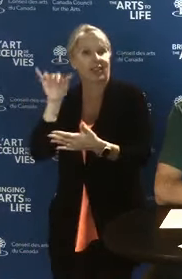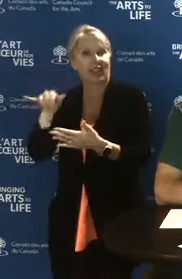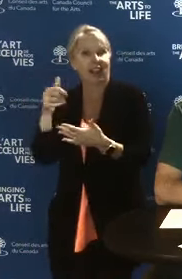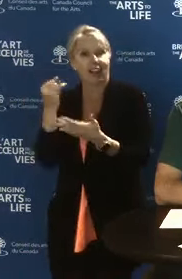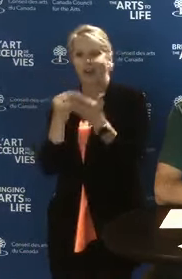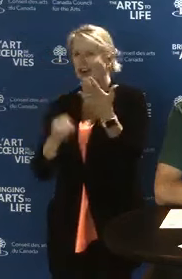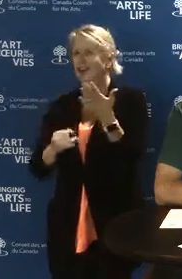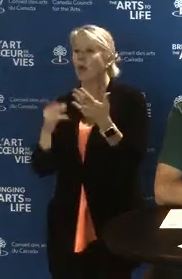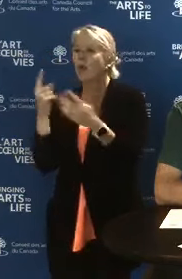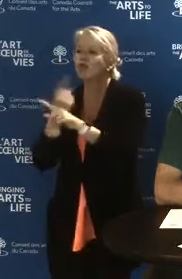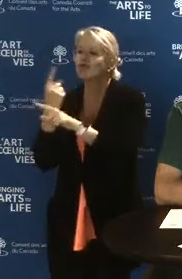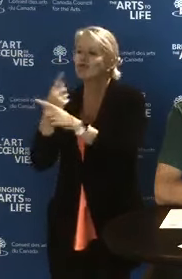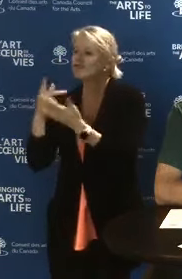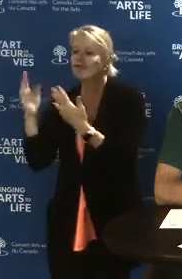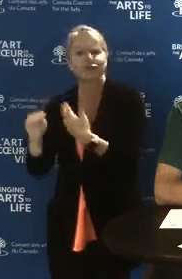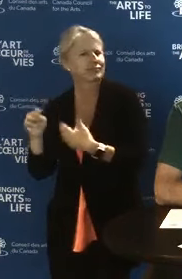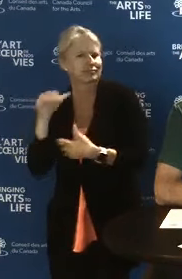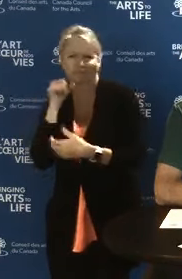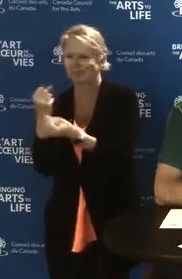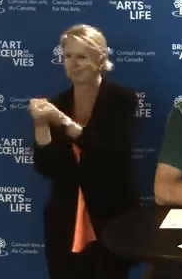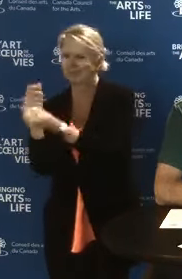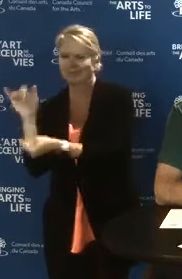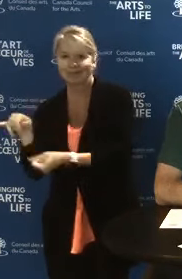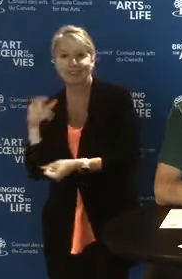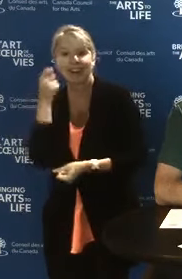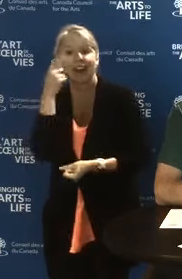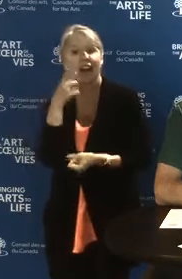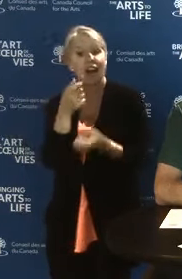It is not a fund to support artistic practice,